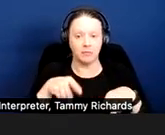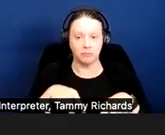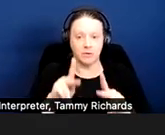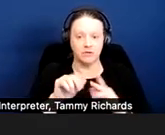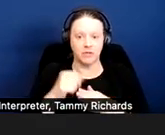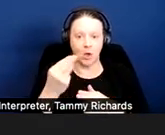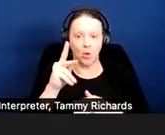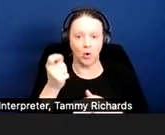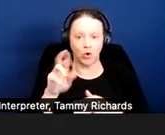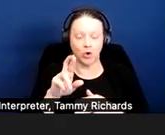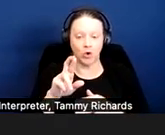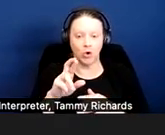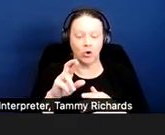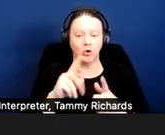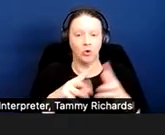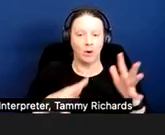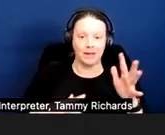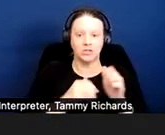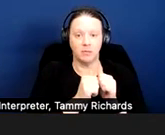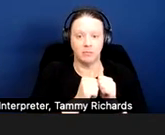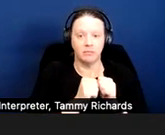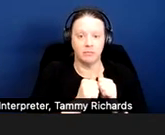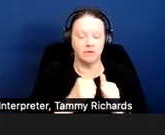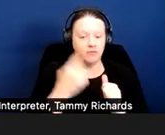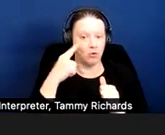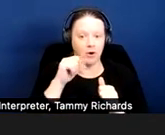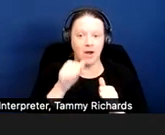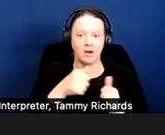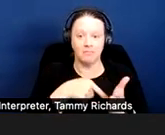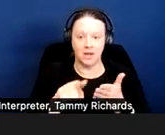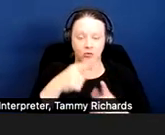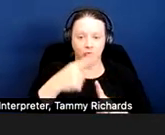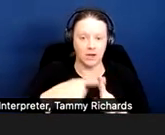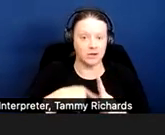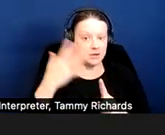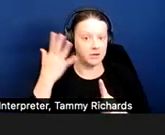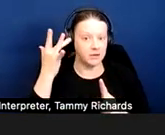the hoarder used rent money for his or her hoarding activities.